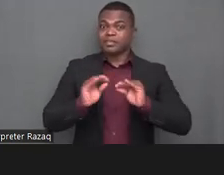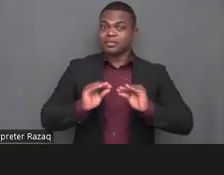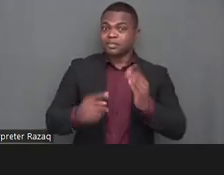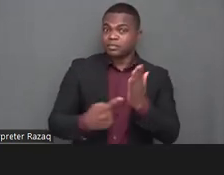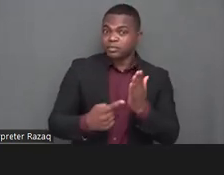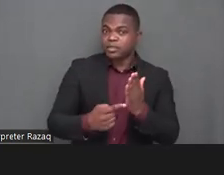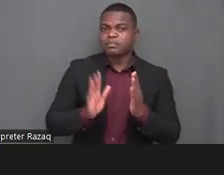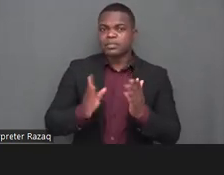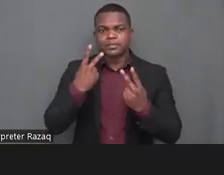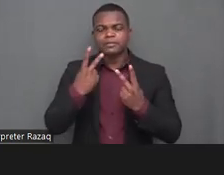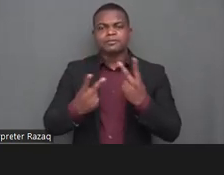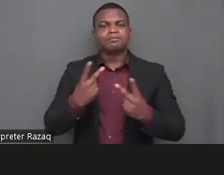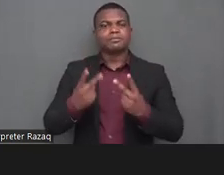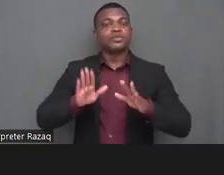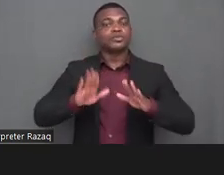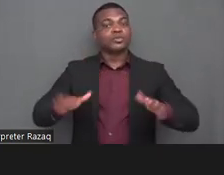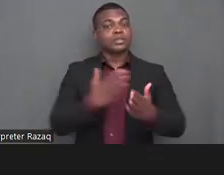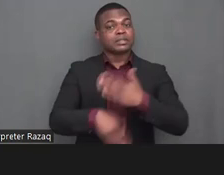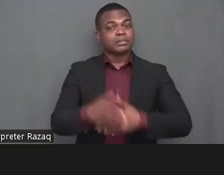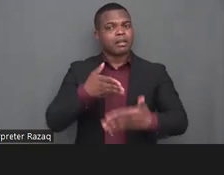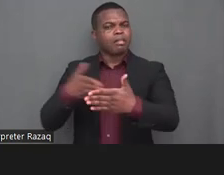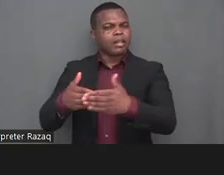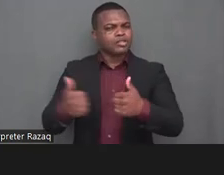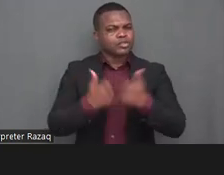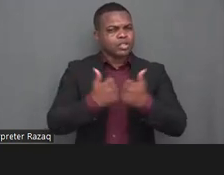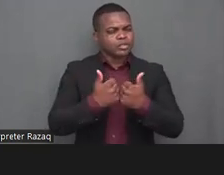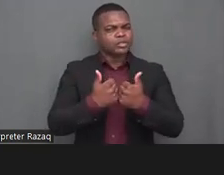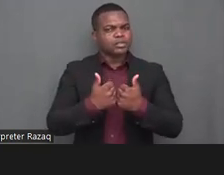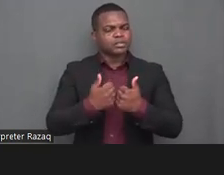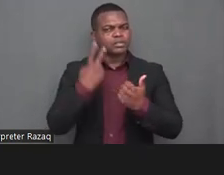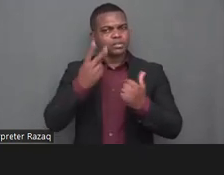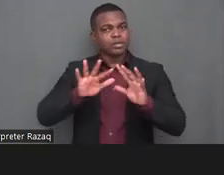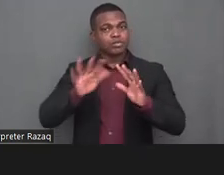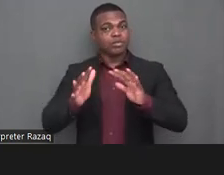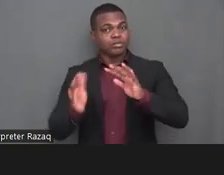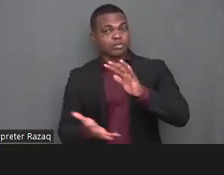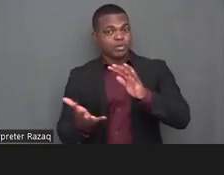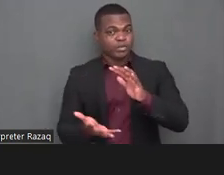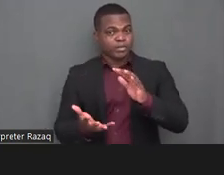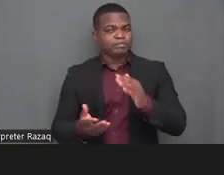platforms and materials inaccessible media interfaces and instructional met instructional